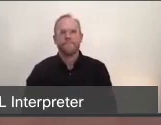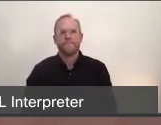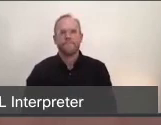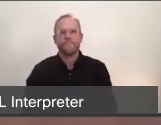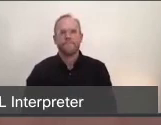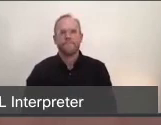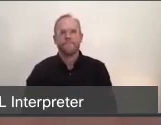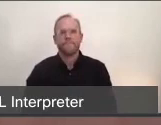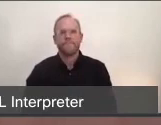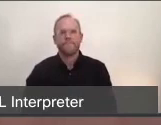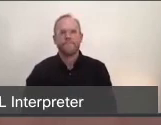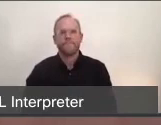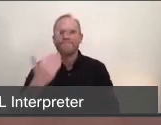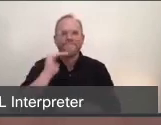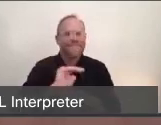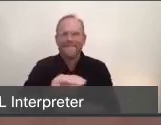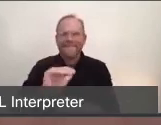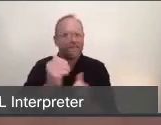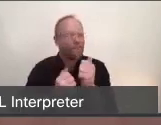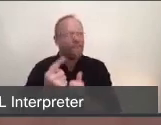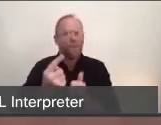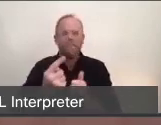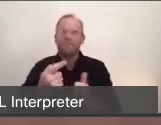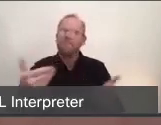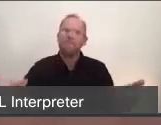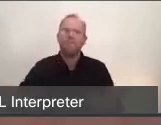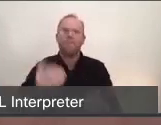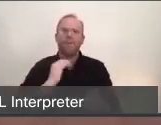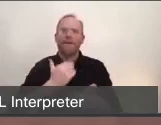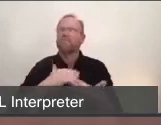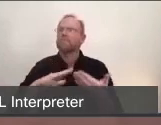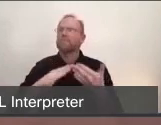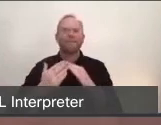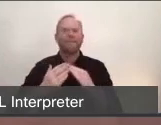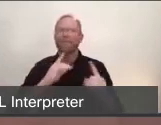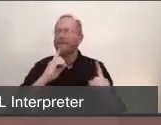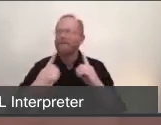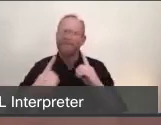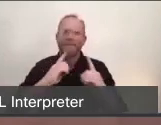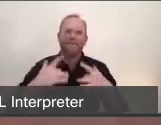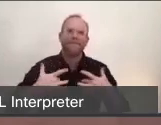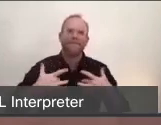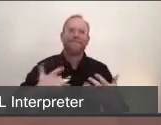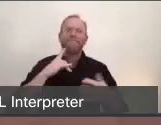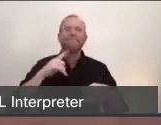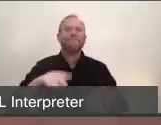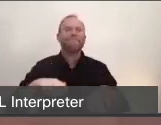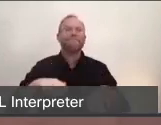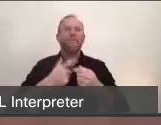(Laine Hendricks) Good evening everyone and welcome to our community conversation event hosted by Marin County Health and Human Services and the county of Marin.